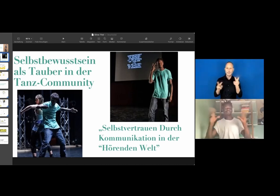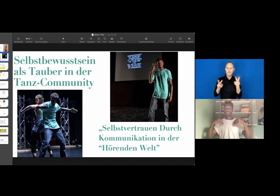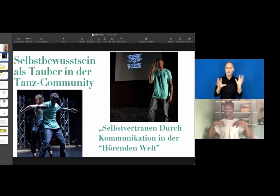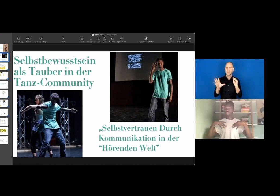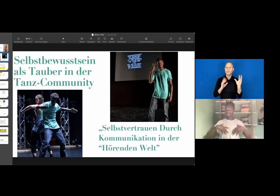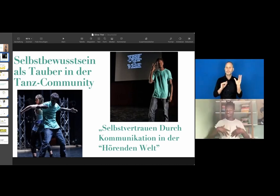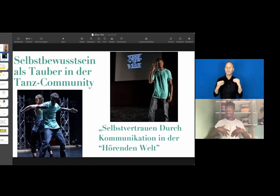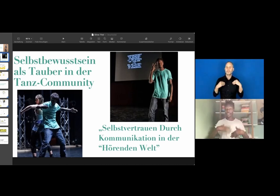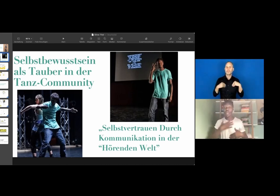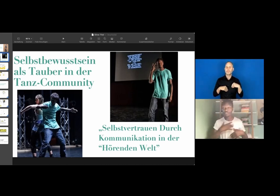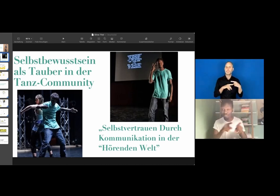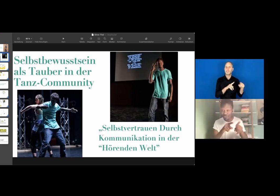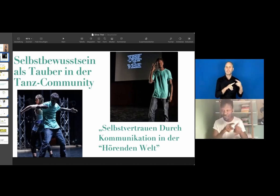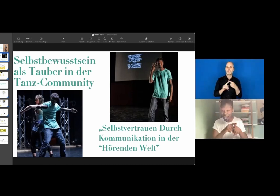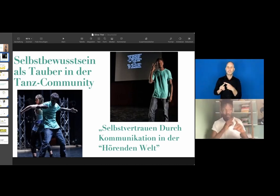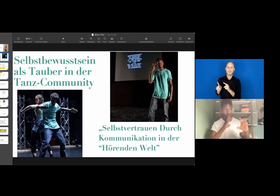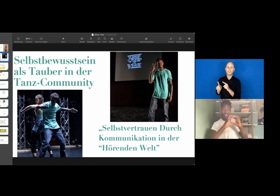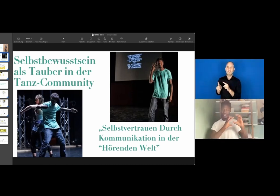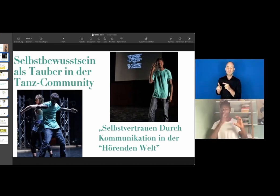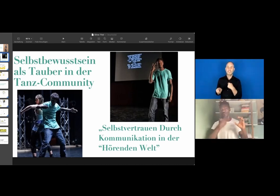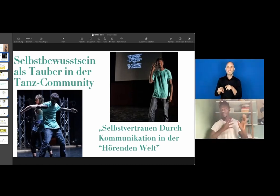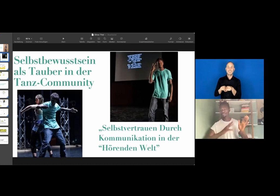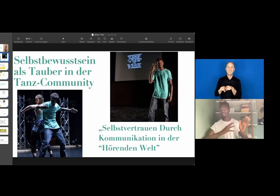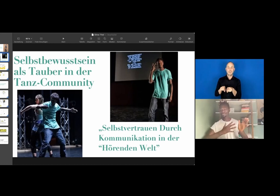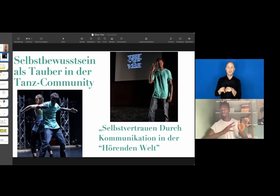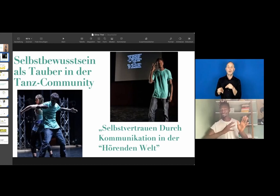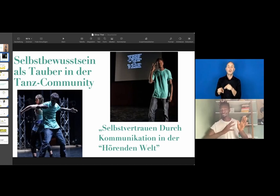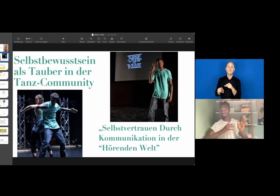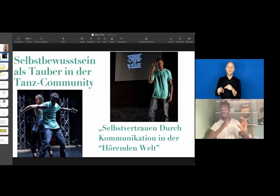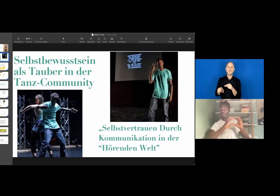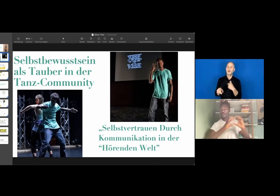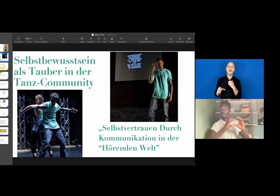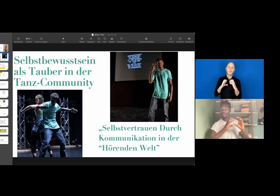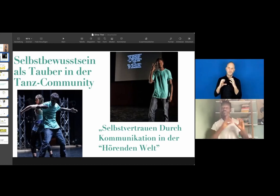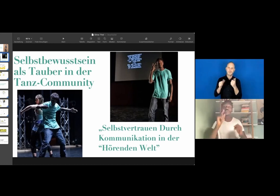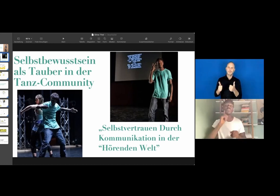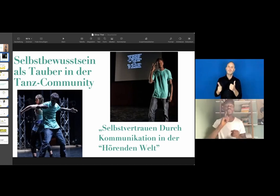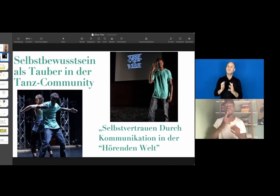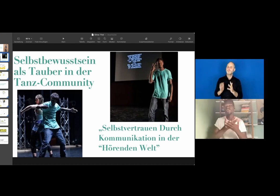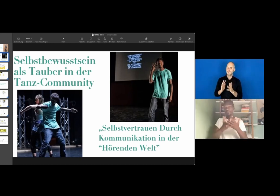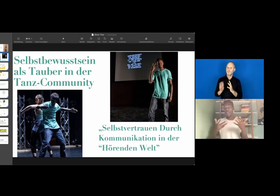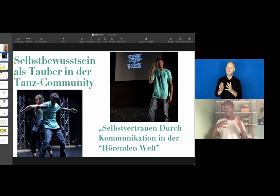of communication. The same was from my brother. He actually was the only one that would sign with me.